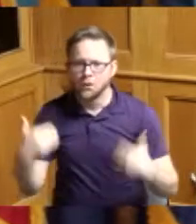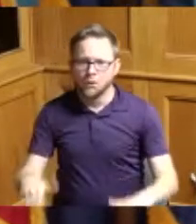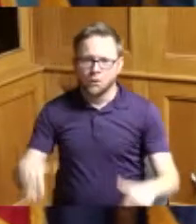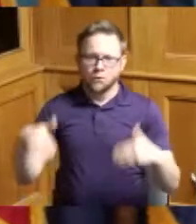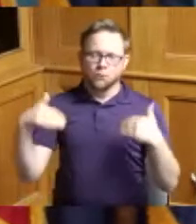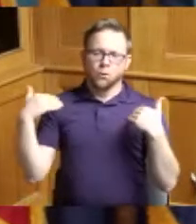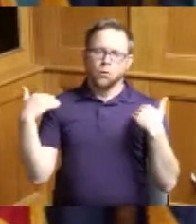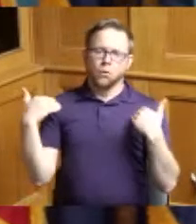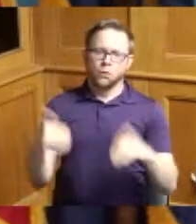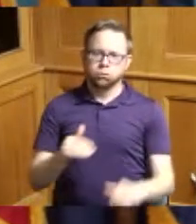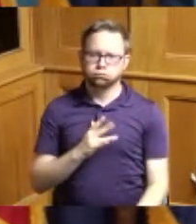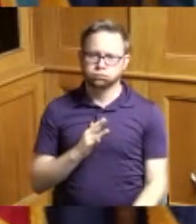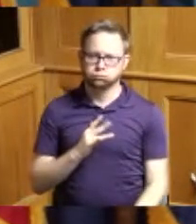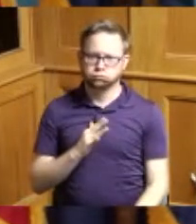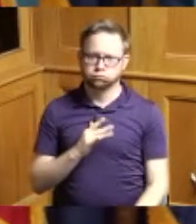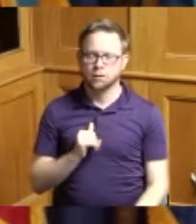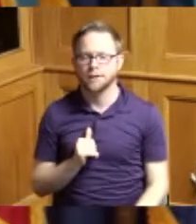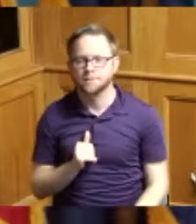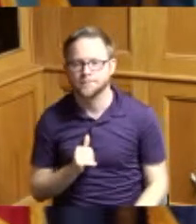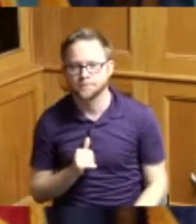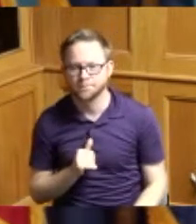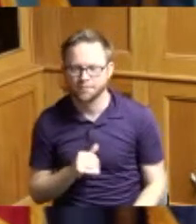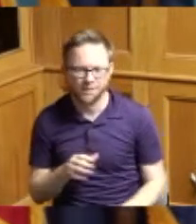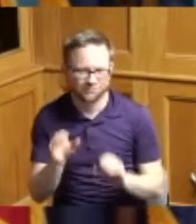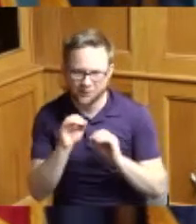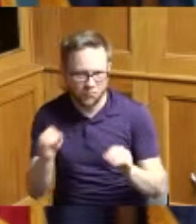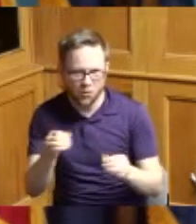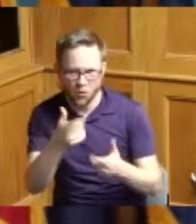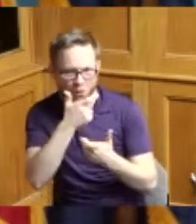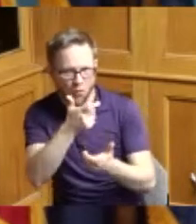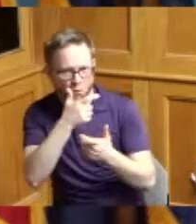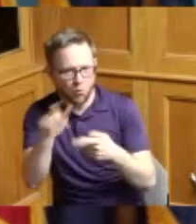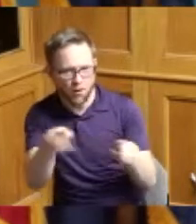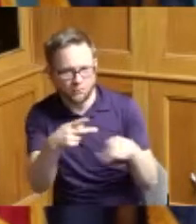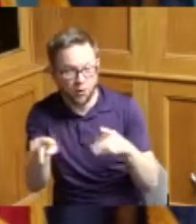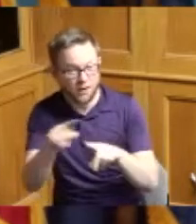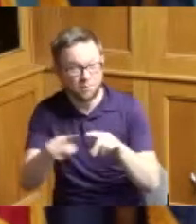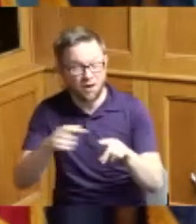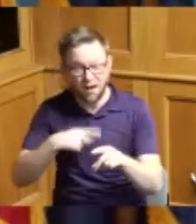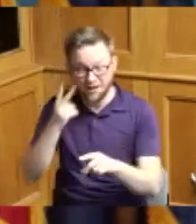so we didn't get to do the watch party but I got to see a blueprint of what it could have been